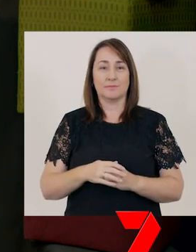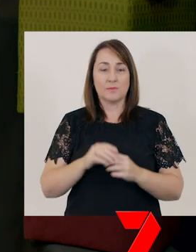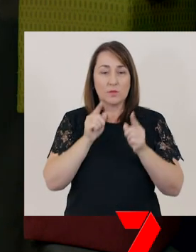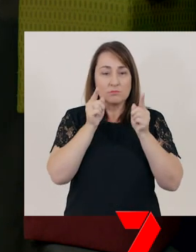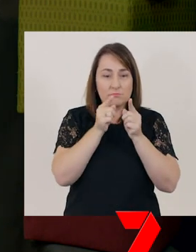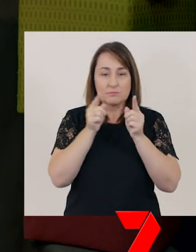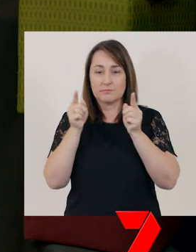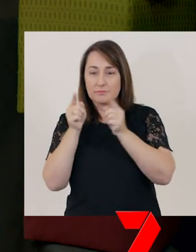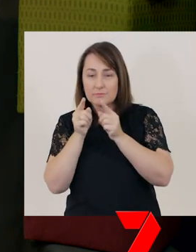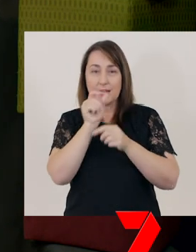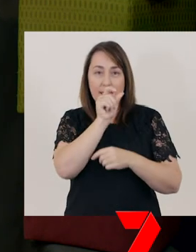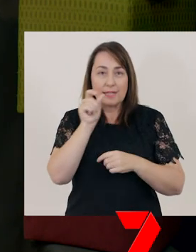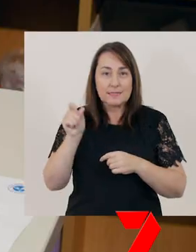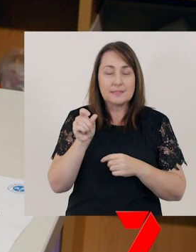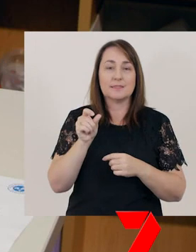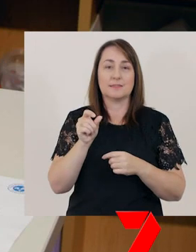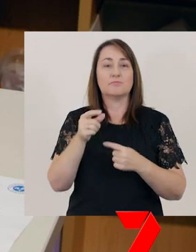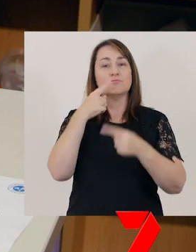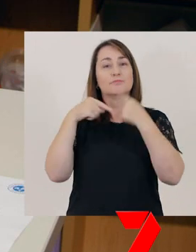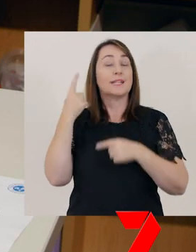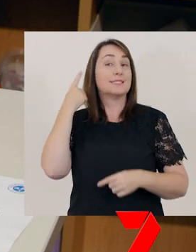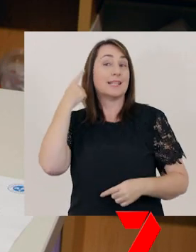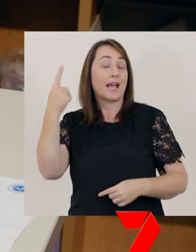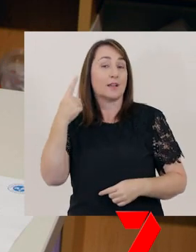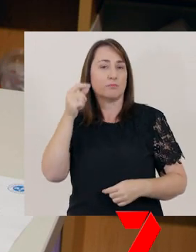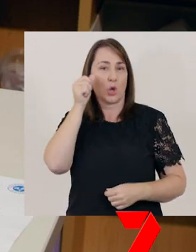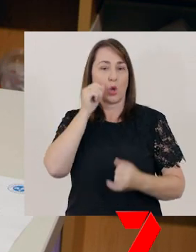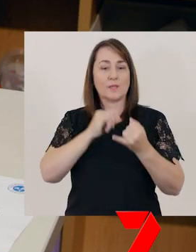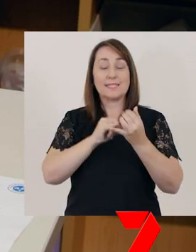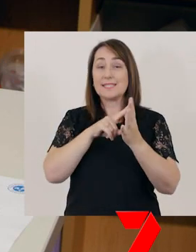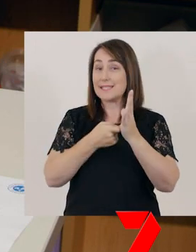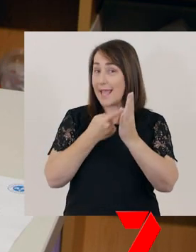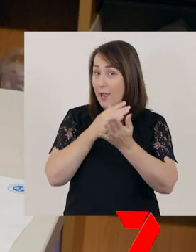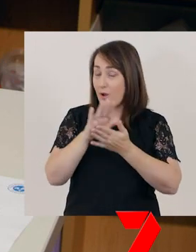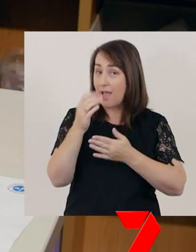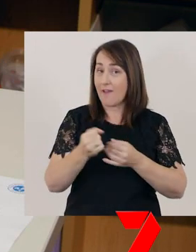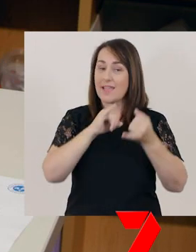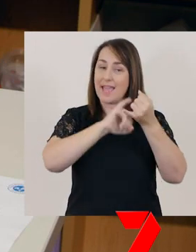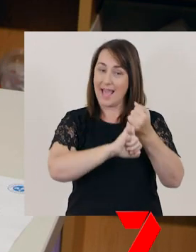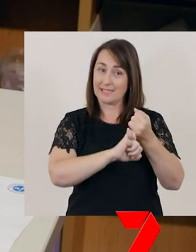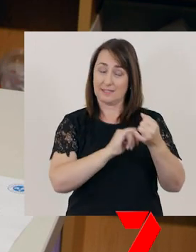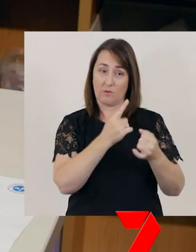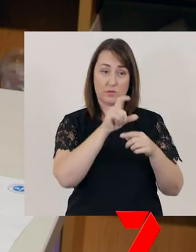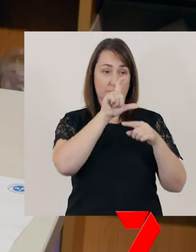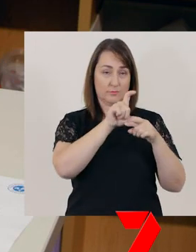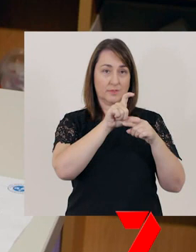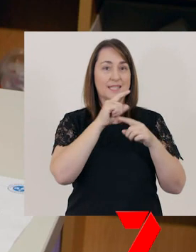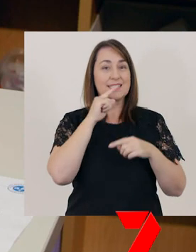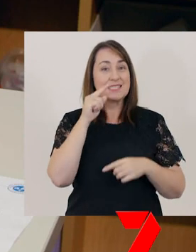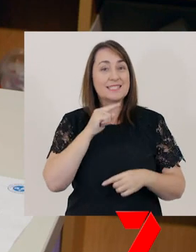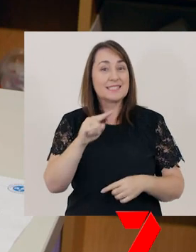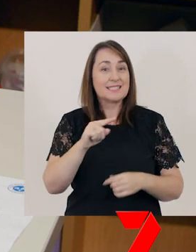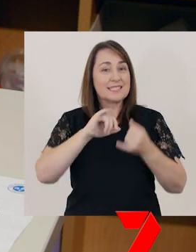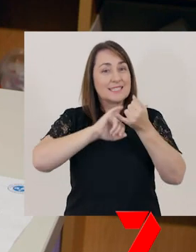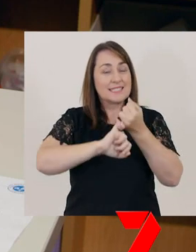I know ‘Sarah’ starts with the letter ‘S’. The letter ‘S’ makes the ‘sss’ sound.